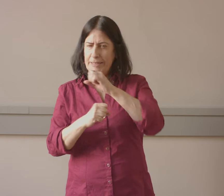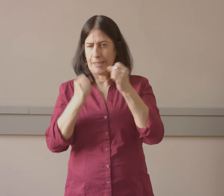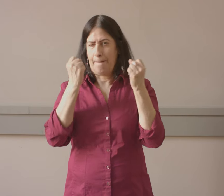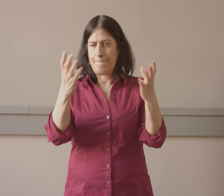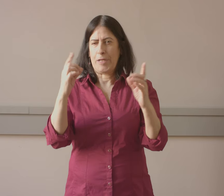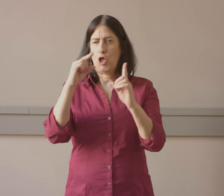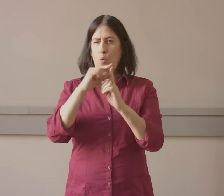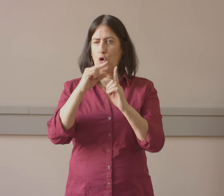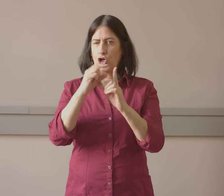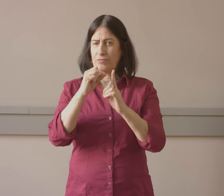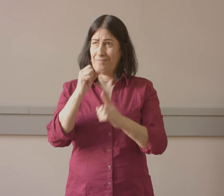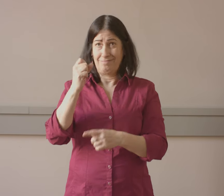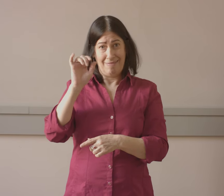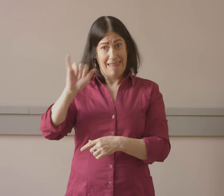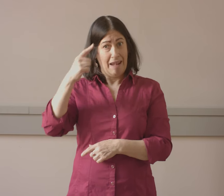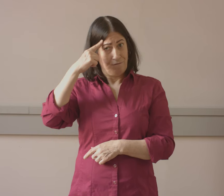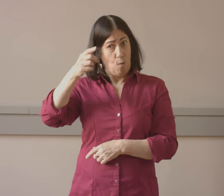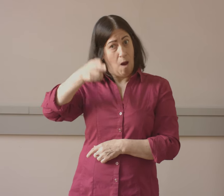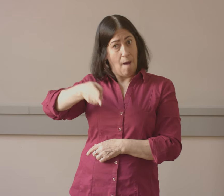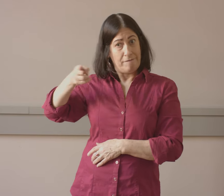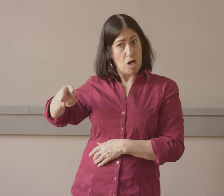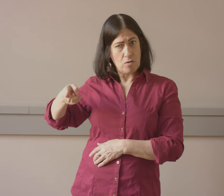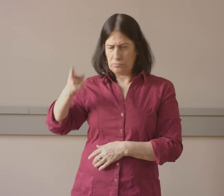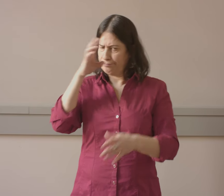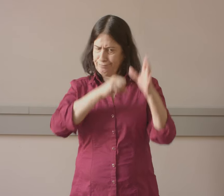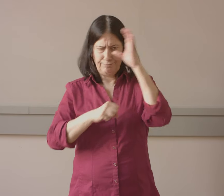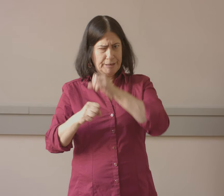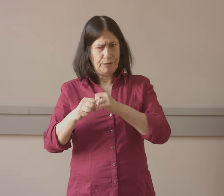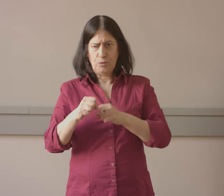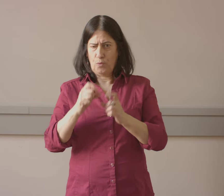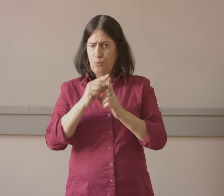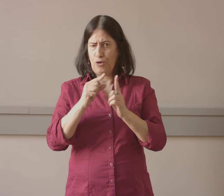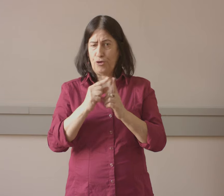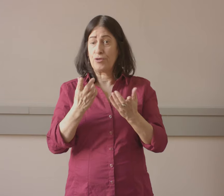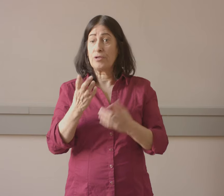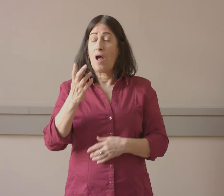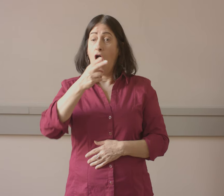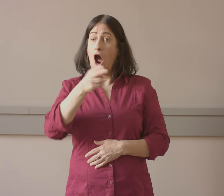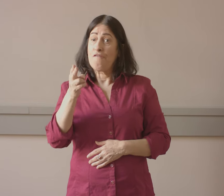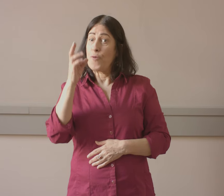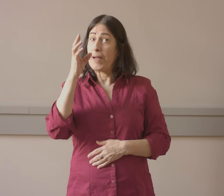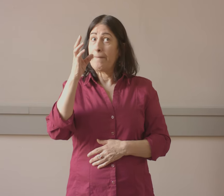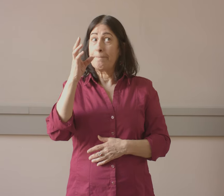because they miss a lot. Especially for hard-of-hearing, they miss a lot of words